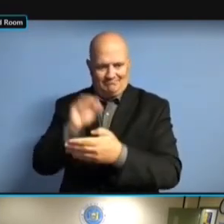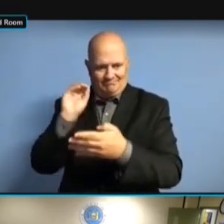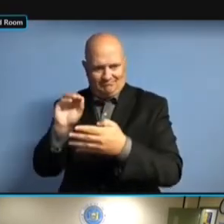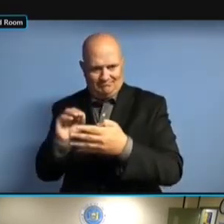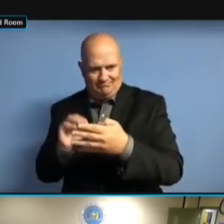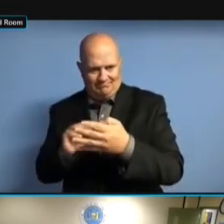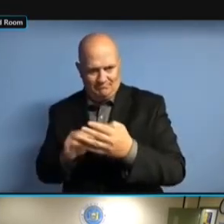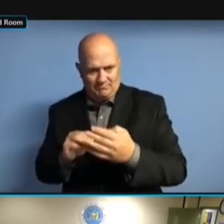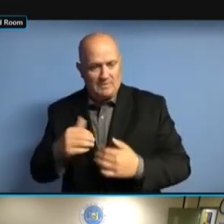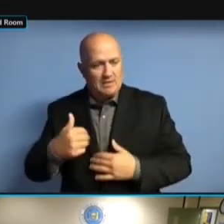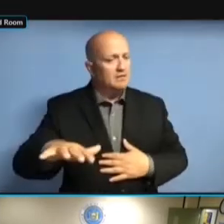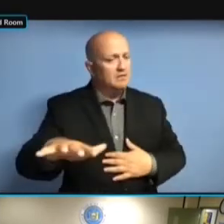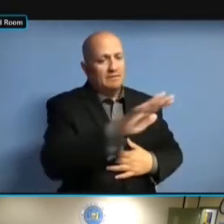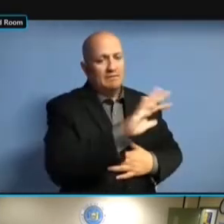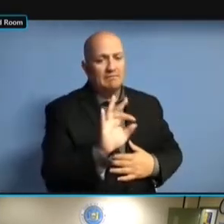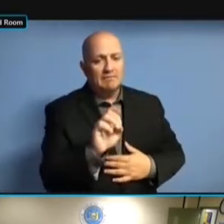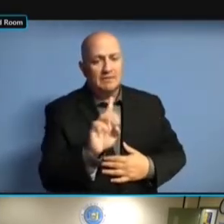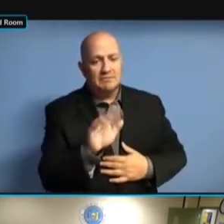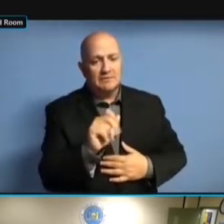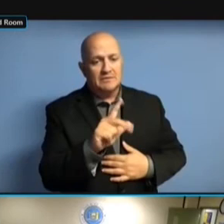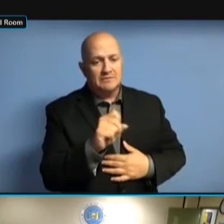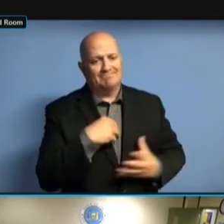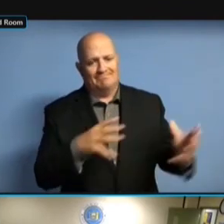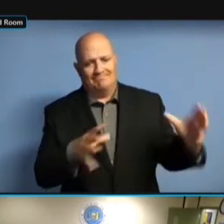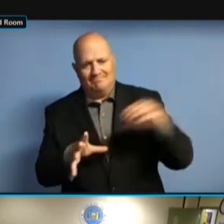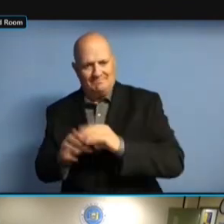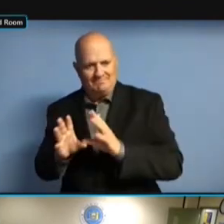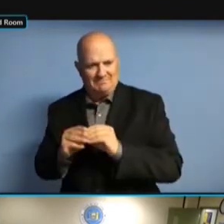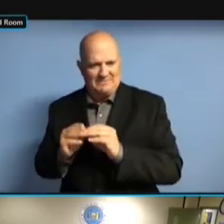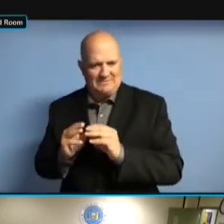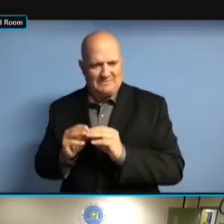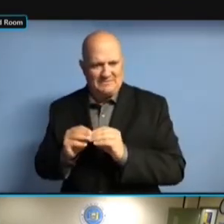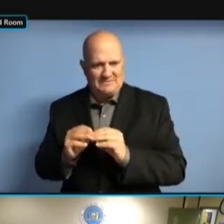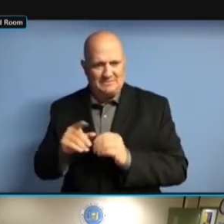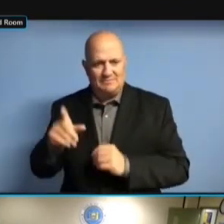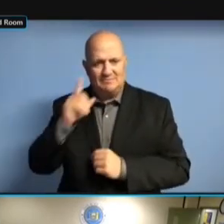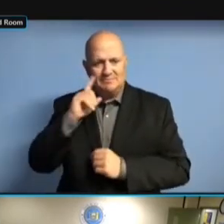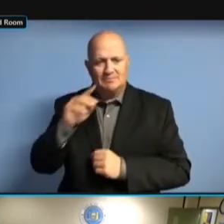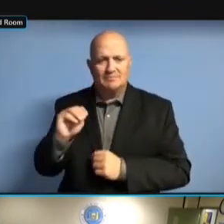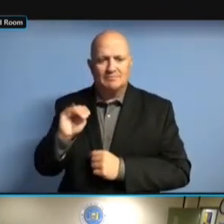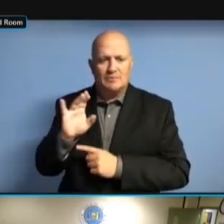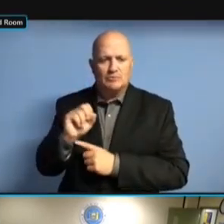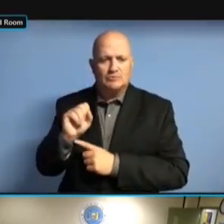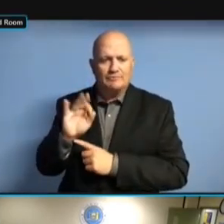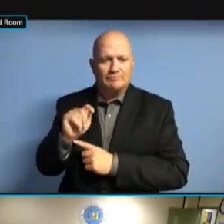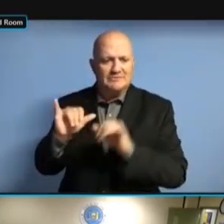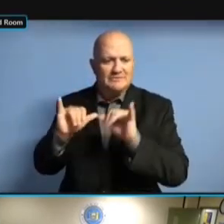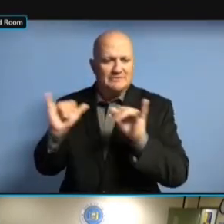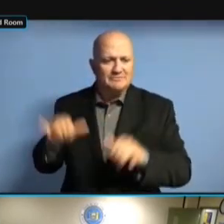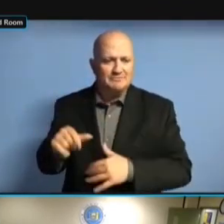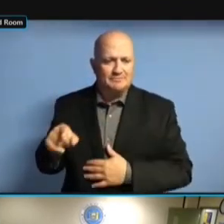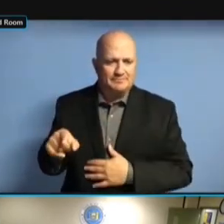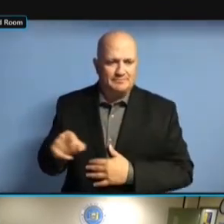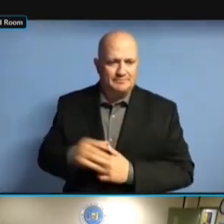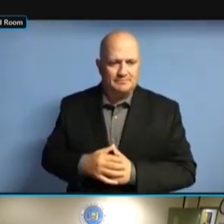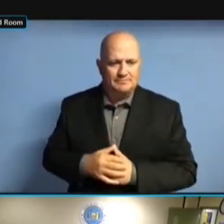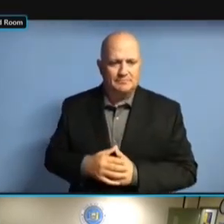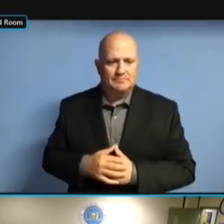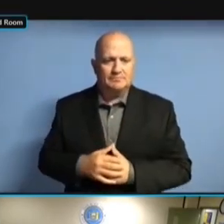RECEIVED AS WELL AS MICROSOFT ON MICROSOFT ON MICROSOFT ON SYSTEM MICROSOFT ON SYSTEM IMPROVEMENT MICROSOFT ON SYSTEM IMPROVEMENT FOR MICROSOFT ON SYSTEM IMPROVEMENT FOR ONLINE SYSTEM IMPROVEMENT FOR ONLINE SYSTEM IMPROVEMENT FOR ONLINE VOTER SYSTEM IMPROVEMENT FOR ONLINE VOTER REGISTRATION SYSTEM IMPROVEMENT FOR ONLINE VOTER REGISTRATION AND SYSTEM IMPROVEMENT FOR ONLINE VOTER REGISTRATION AND AUTOMATIC VOTER REGISTRATION AND AUTOMATIC VOTER REGISTRATION AND AUTOMATIC VOTER VOTER REGISTRATION AND AUTOMATIC VOTER REGISTRATION. VOTER REGISTRATION. VOTER REGISTRATION. I VOTER REGISTRATION. I BELIEVE VOTER REGISTRATION. I BELIEVE IT'S VOTER REGISTRATION. I BELIEVE IT'S ALREADY I BELIEVE IT'S ALREADY I BELIEVE IT'S ALREADY PREVIOUSLY